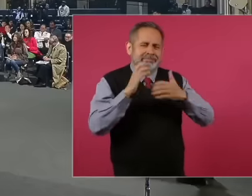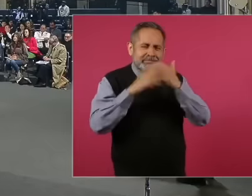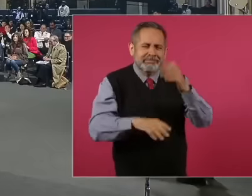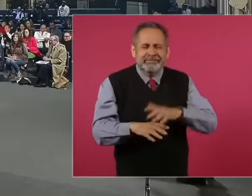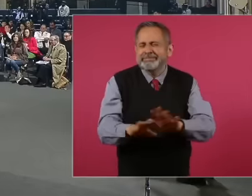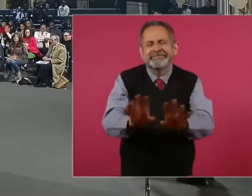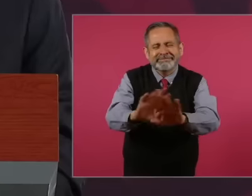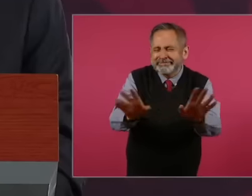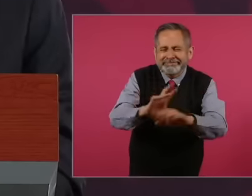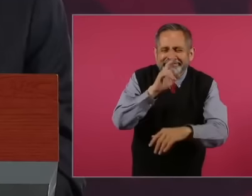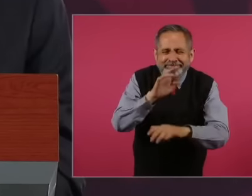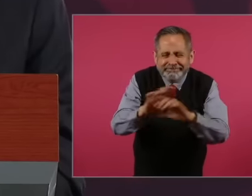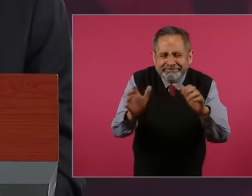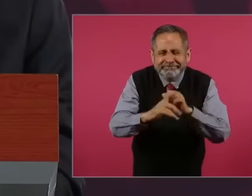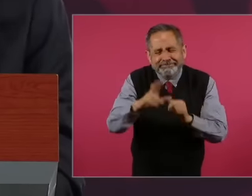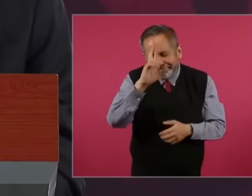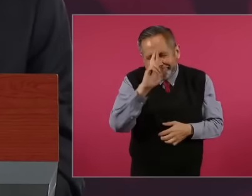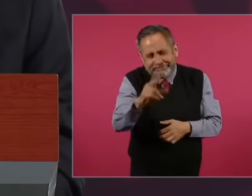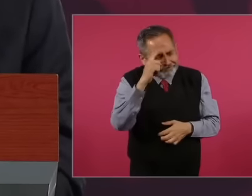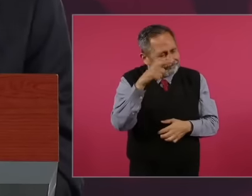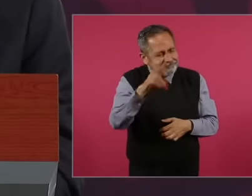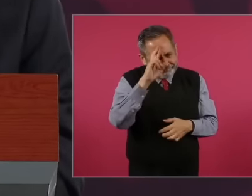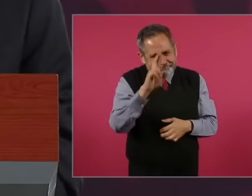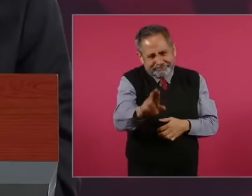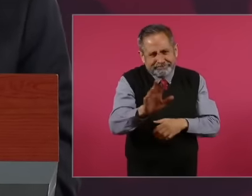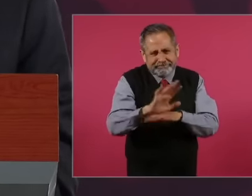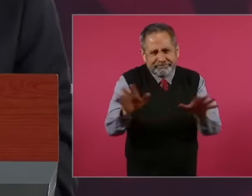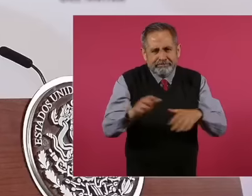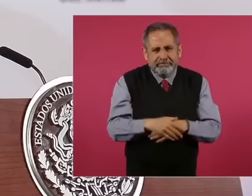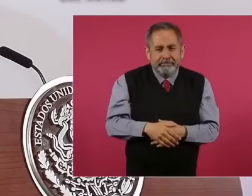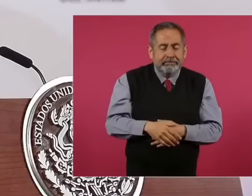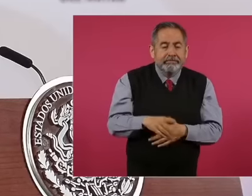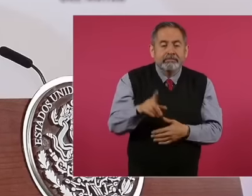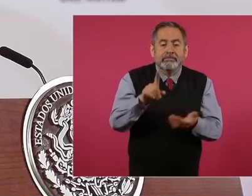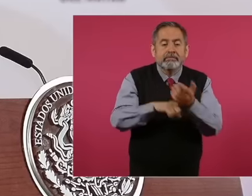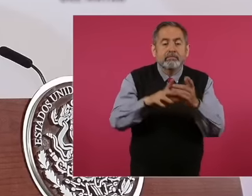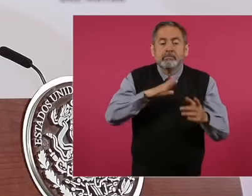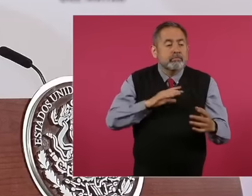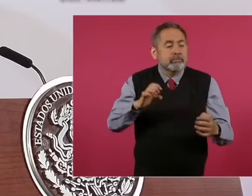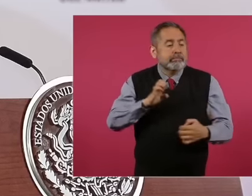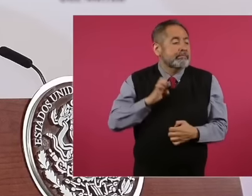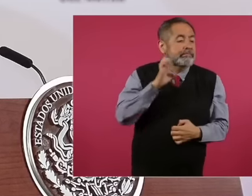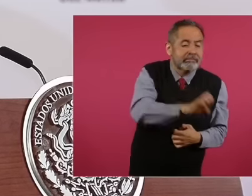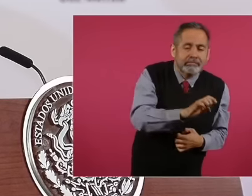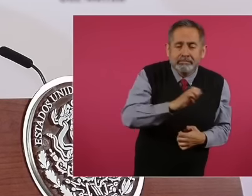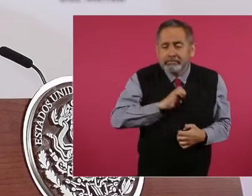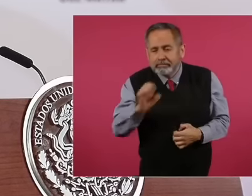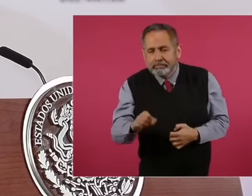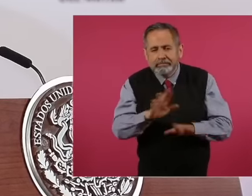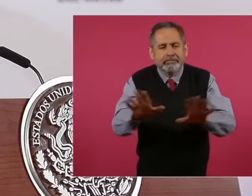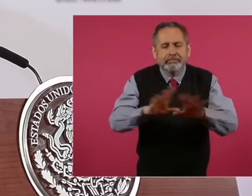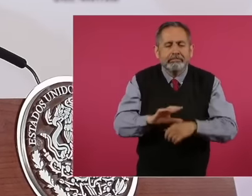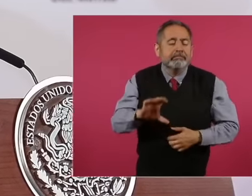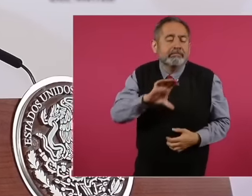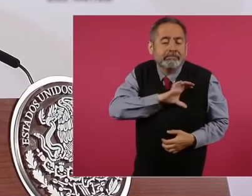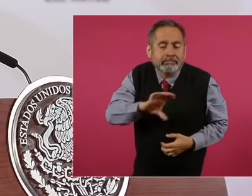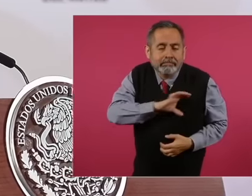, nothing, all respect, we don't have to hate, we have to love each other a lot, let love live Ah thank you,